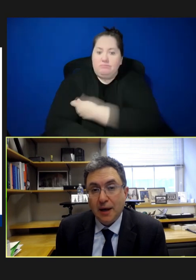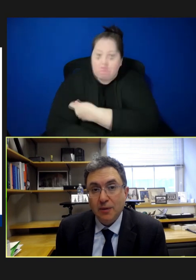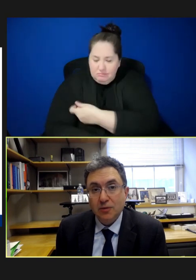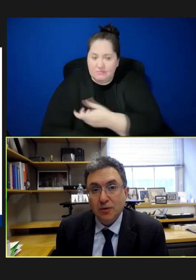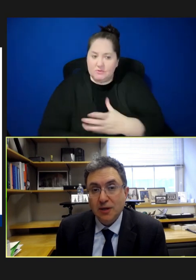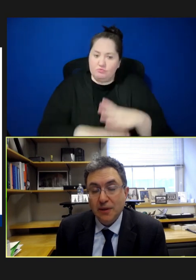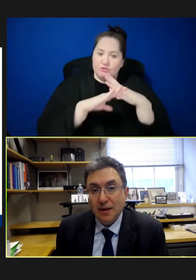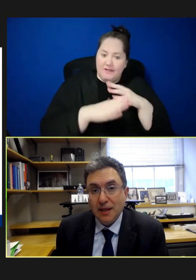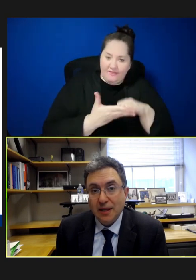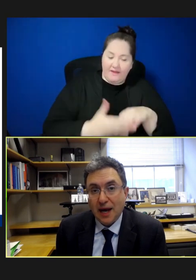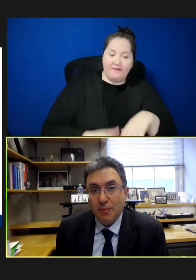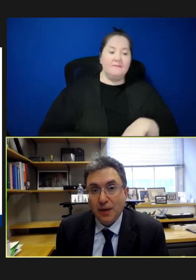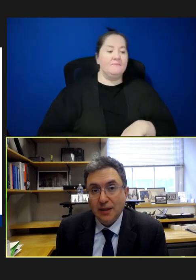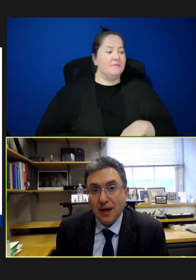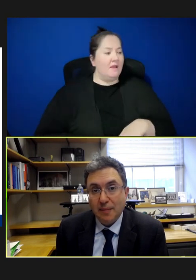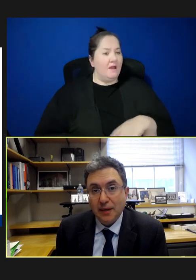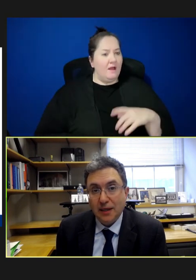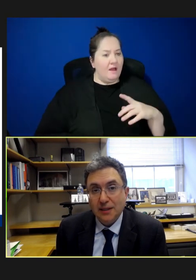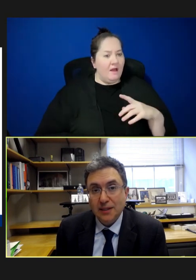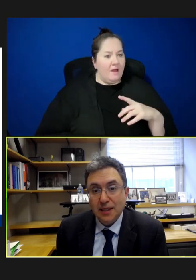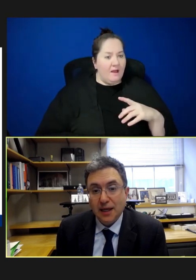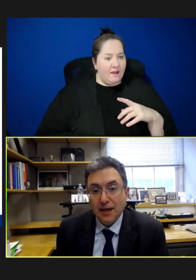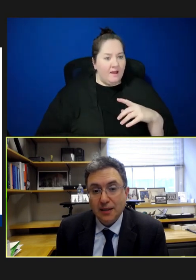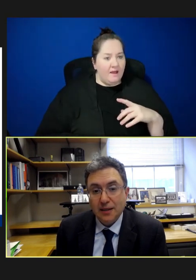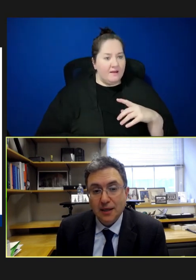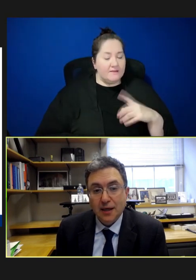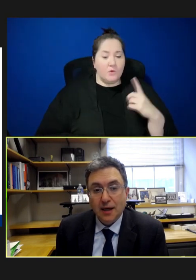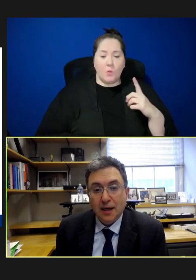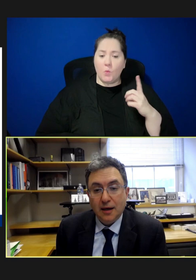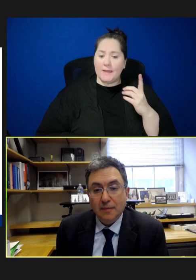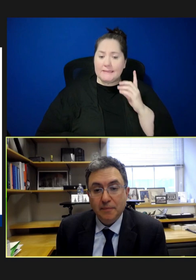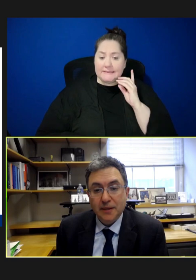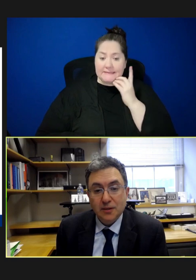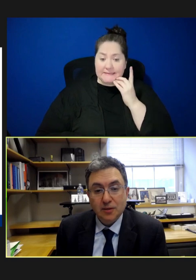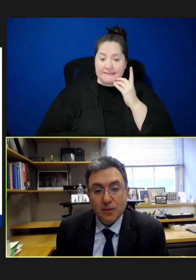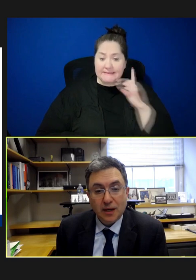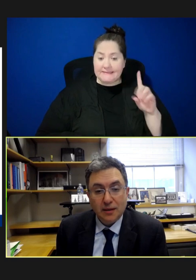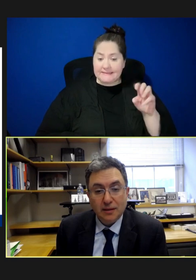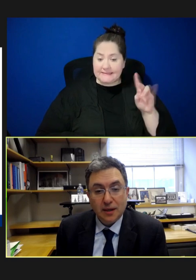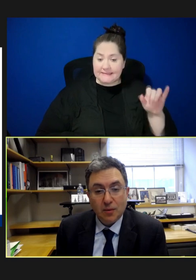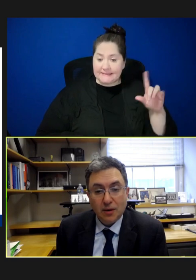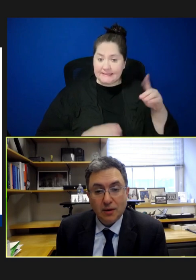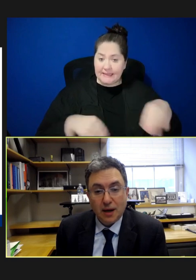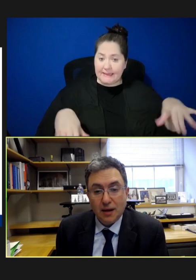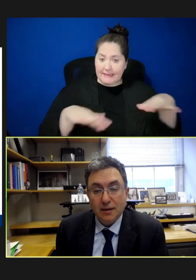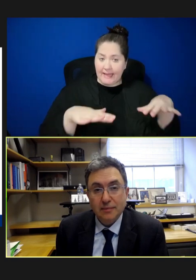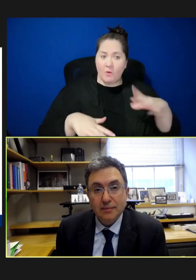I once wrote something about the outbreak that happened at Disneyland. This was when there were